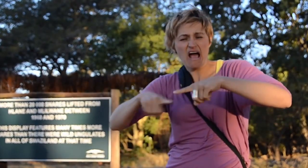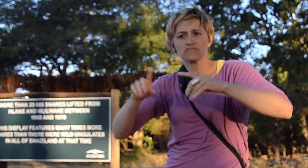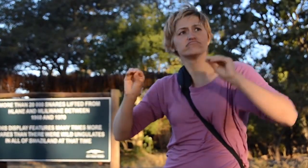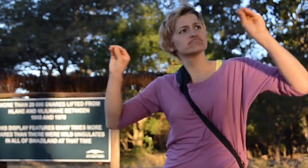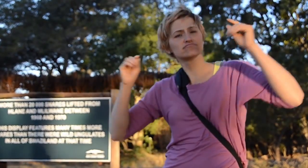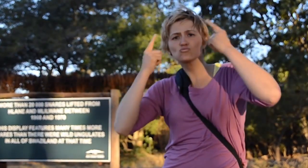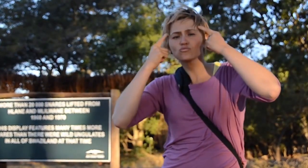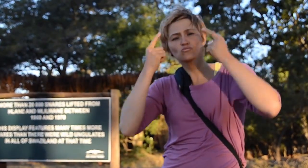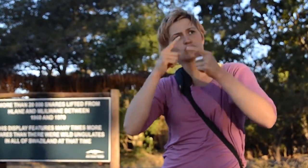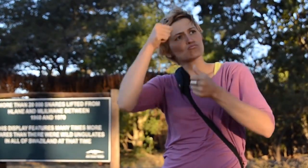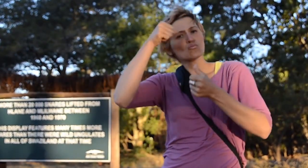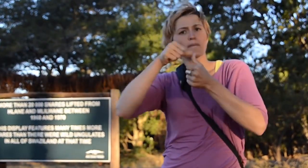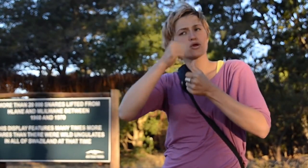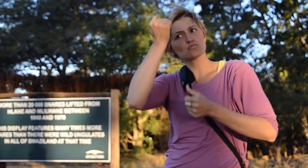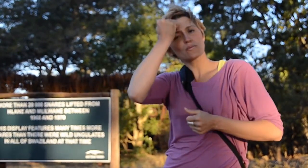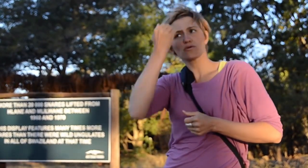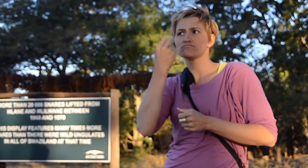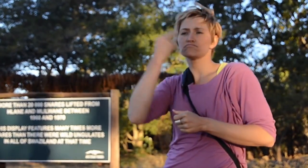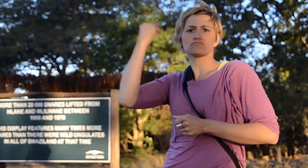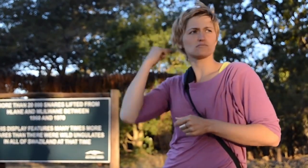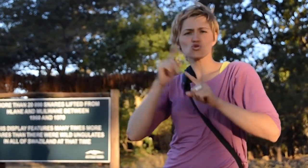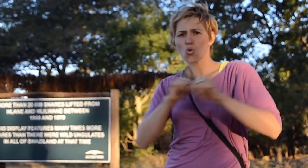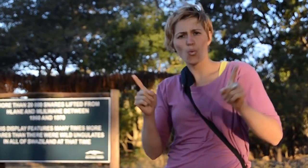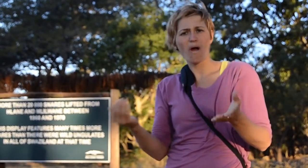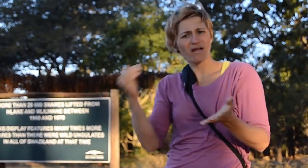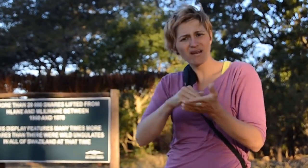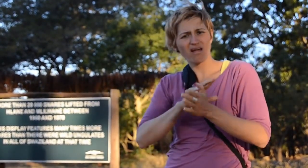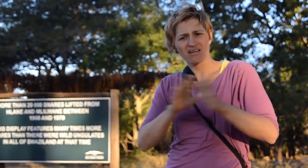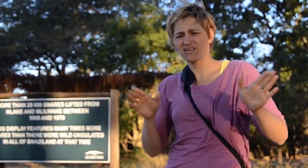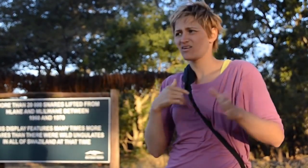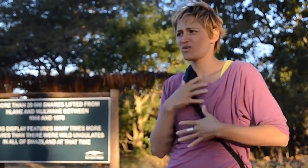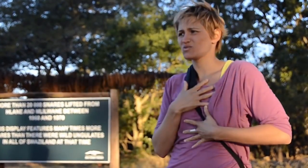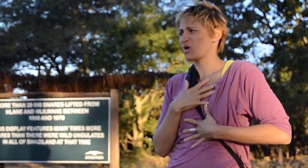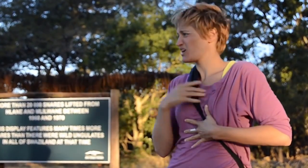to do that again. I actually touched a